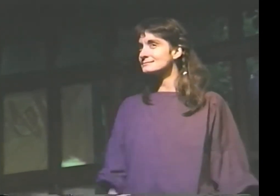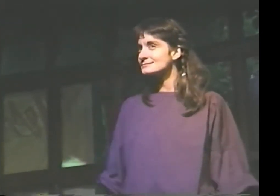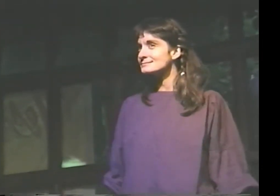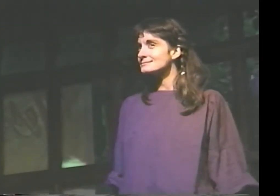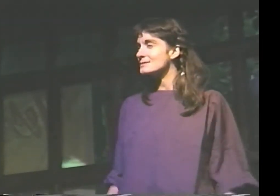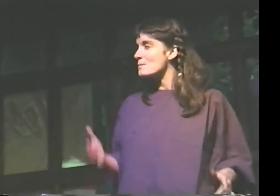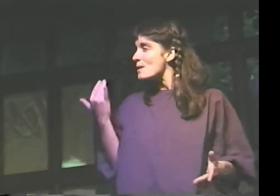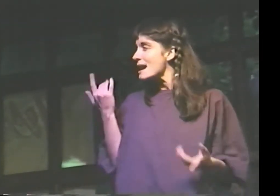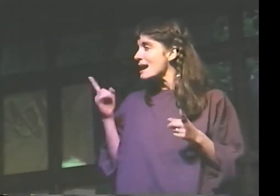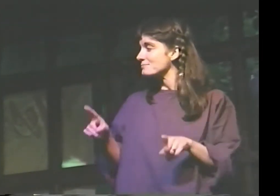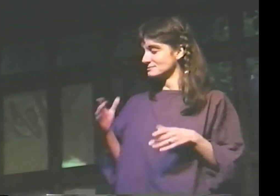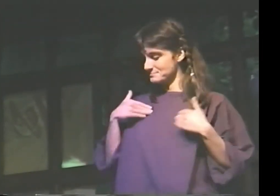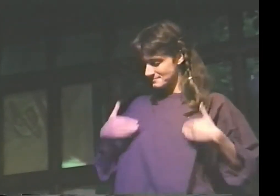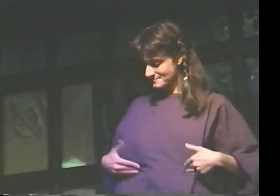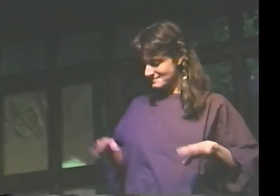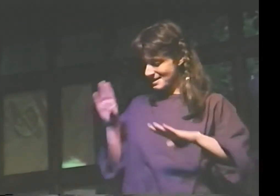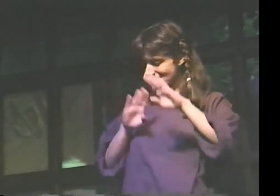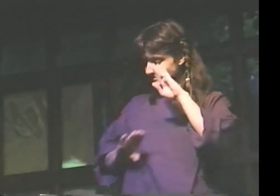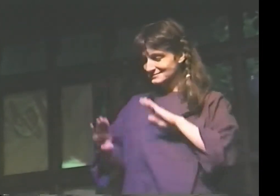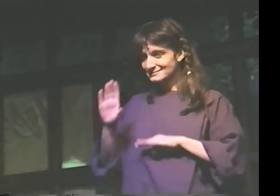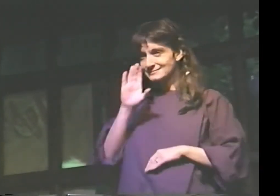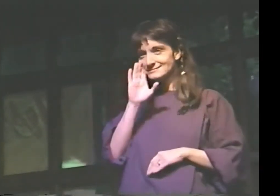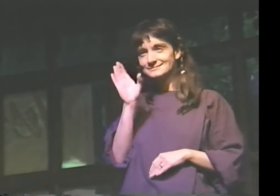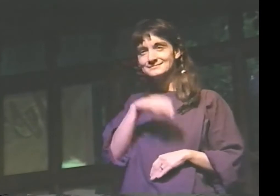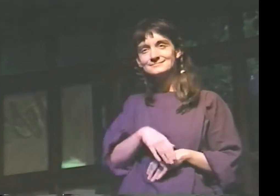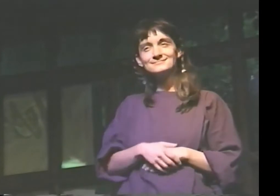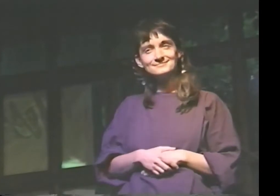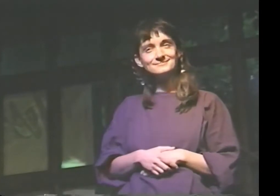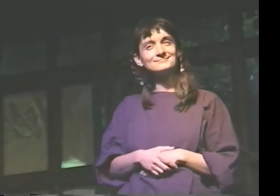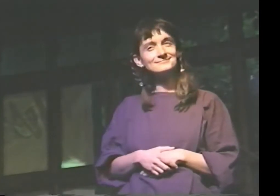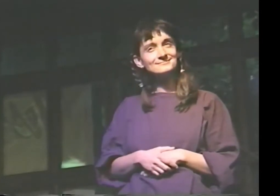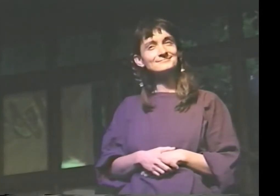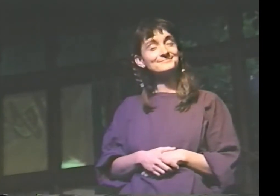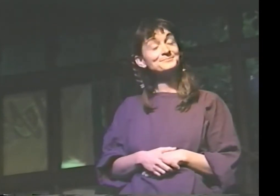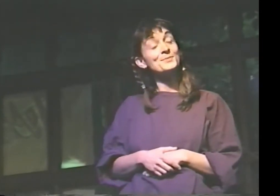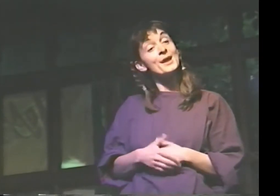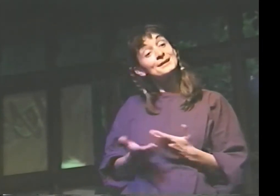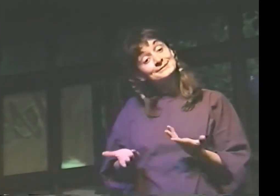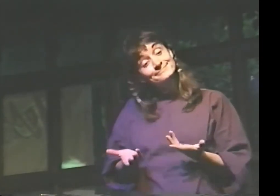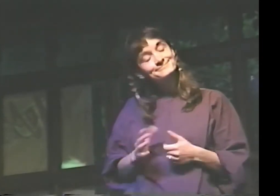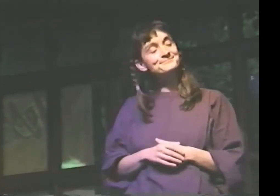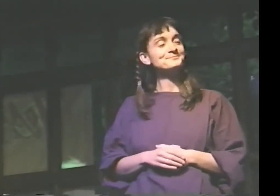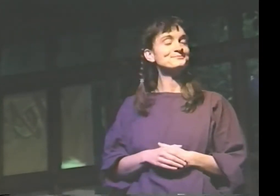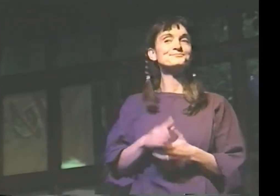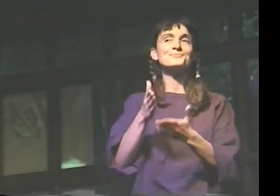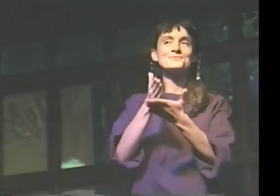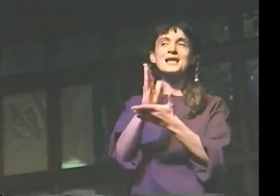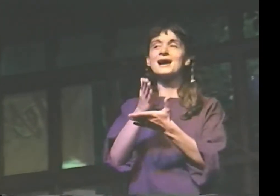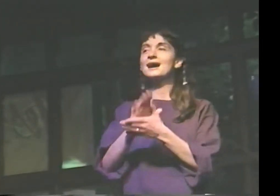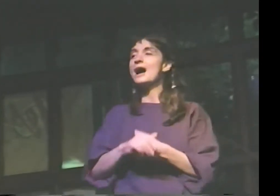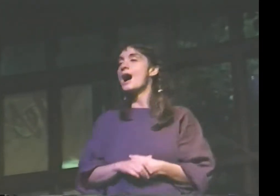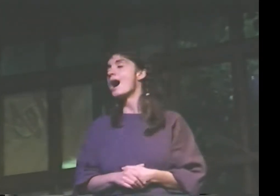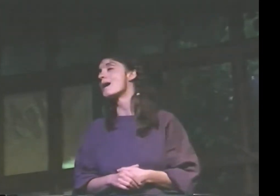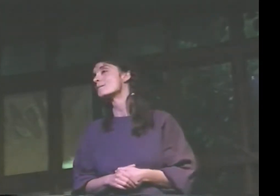AND NOW I HAVE TO GO AGAIN. AAH. WHY IS THAT HAPPENING? WHAT'S GOING ON INSIDE MY BODY? OH, WELL.